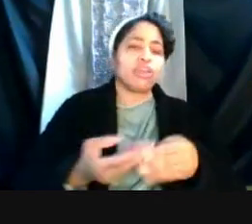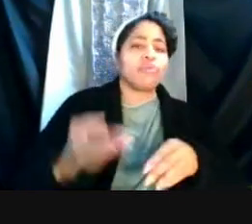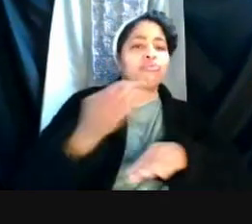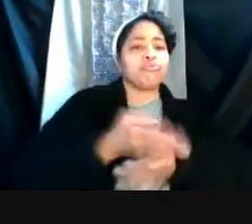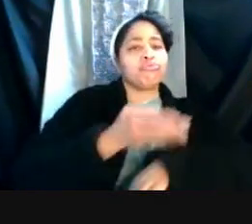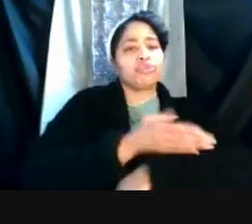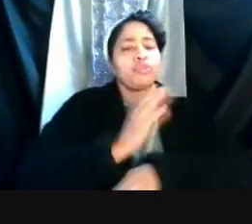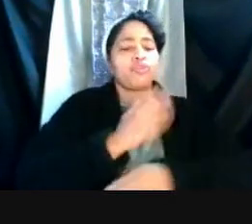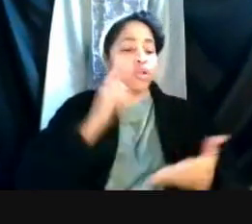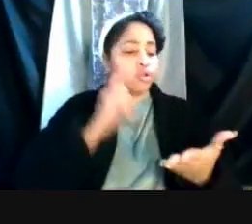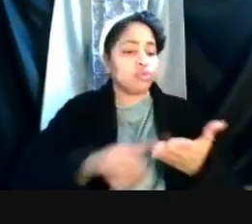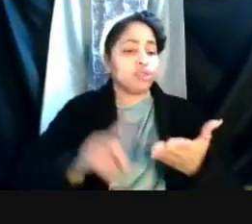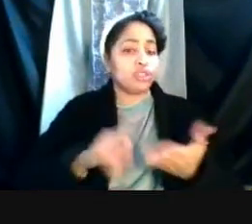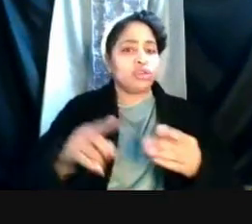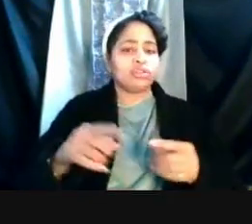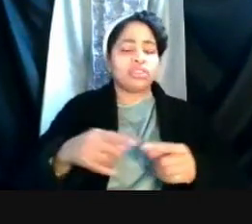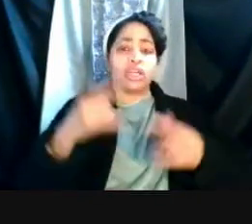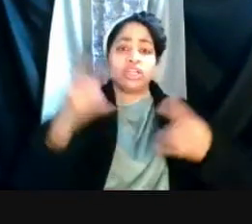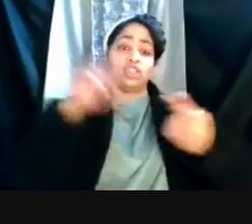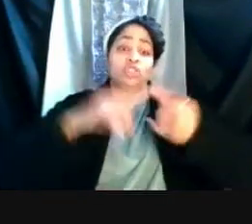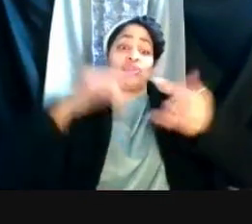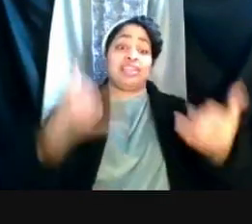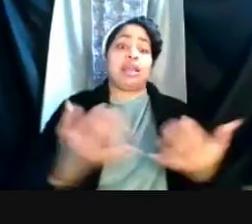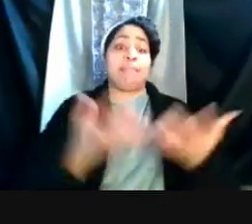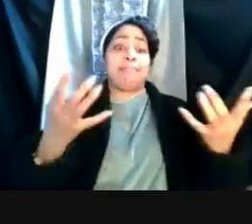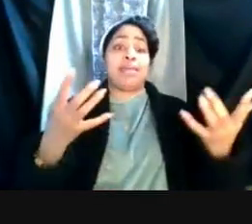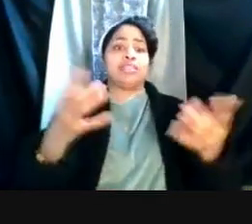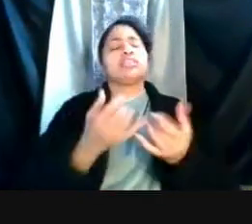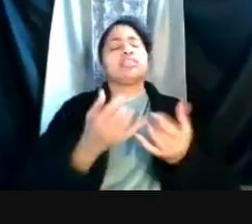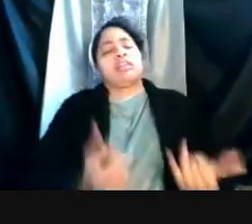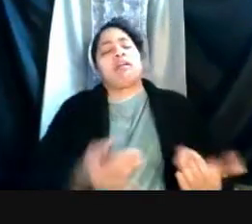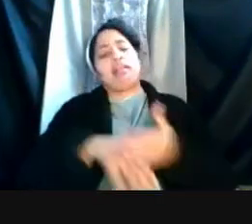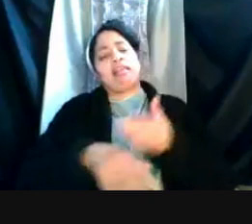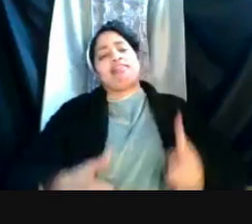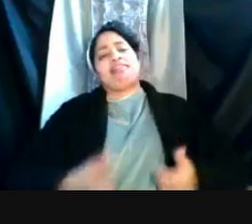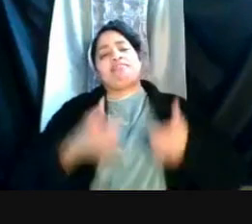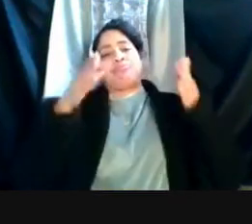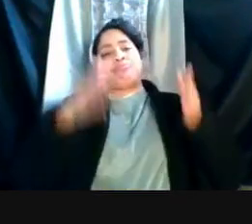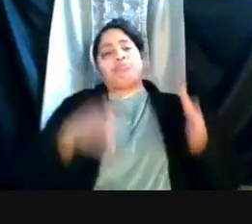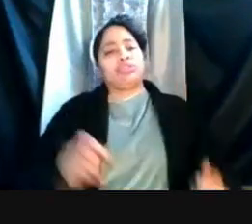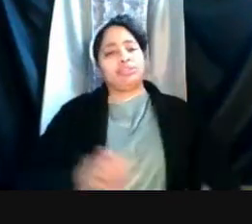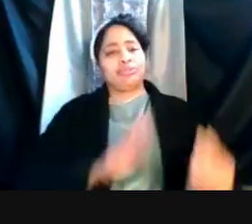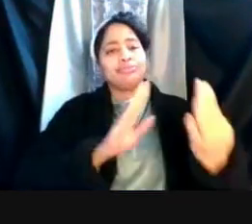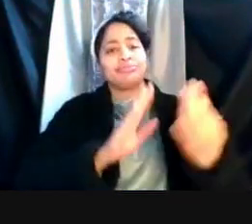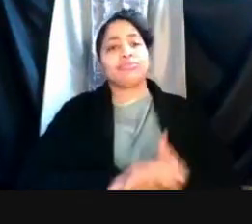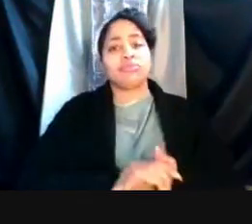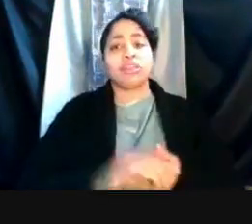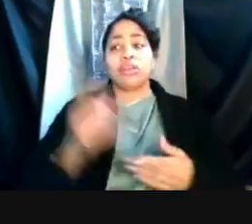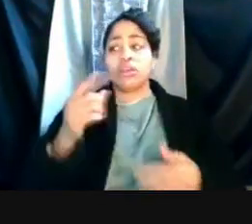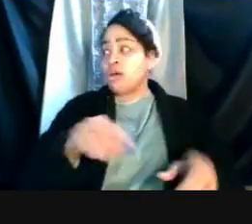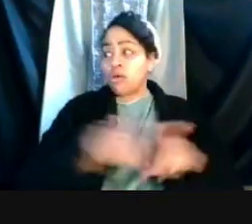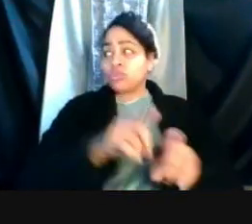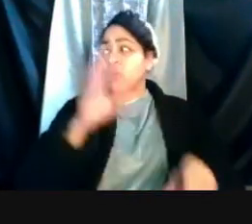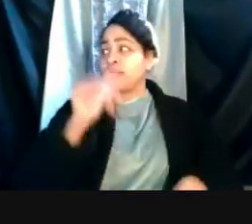to this point now where much of it is in-person. They've demonstrated consistently that by wearing face coverings and social distancing